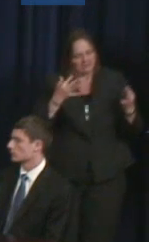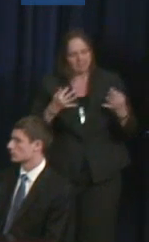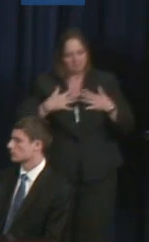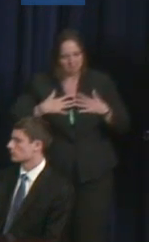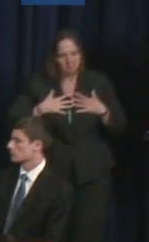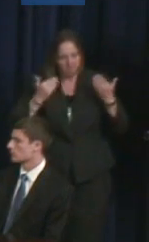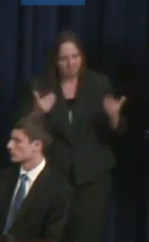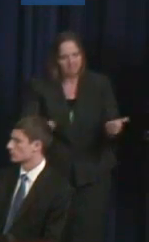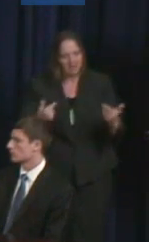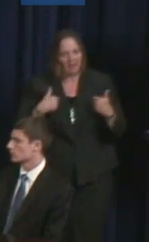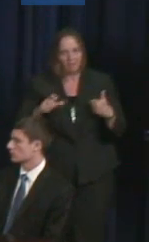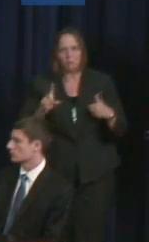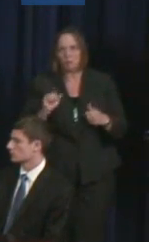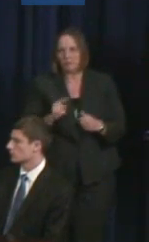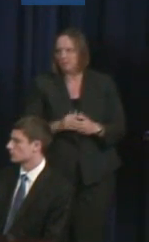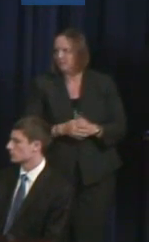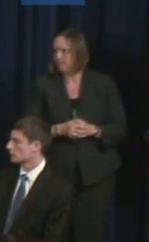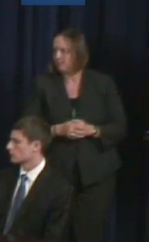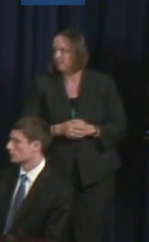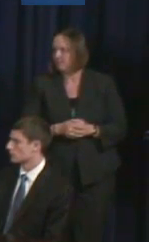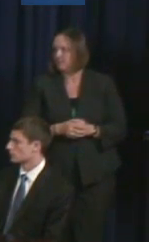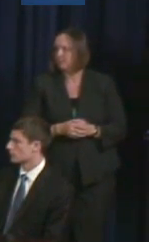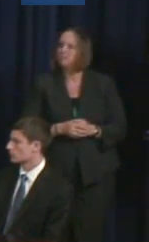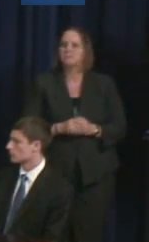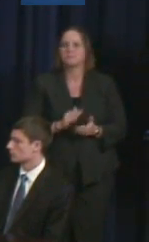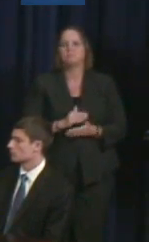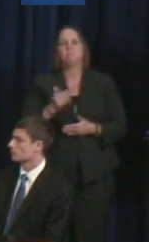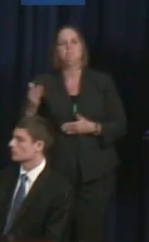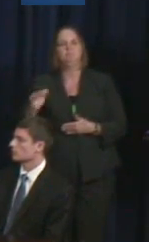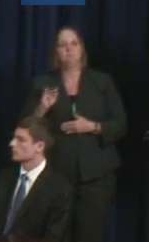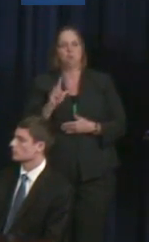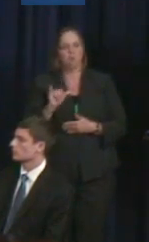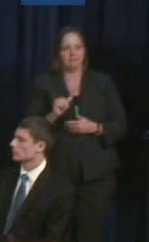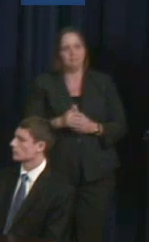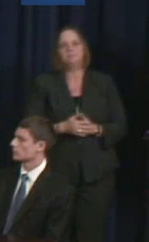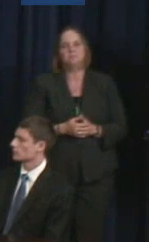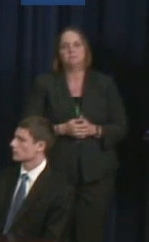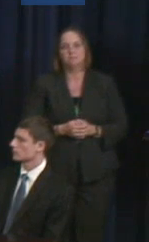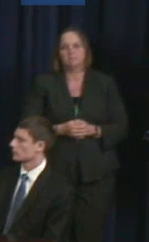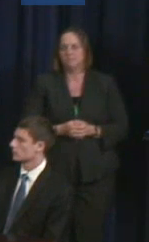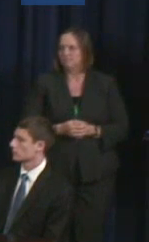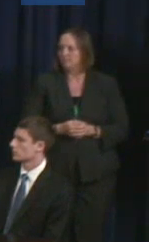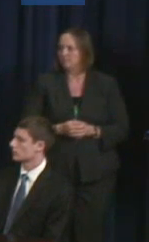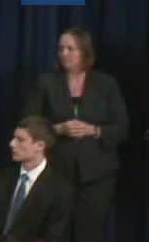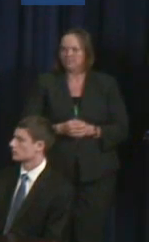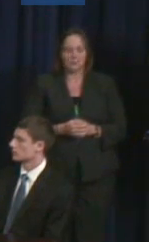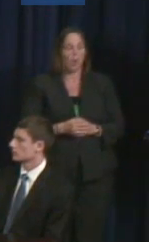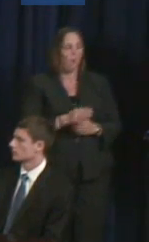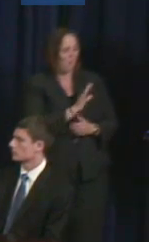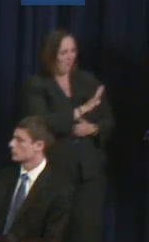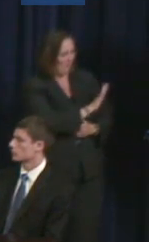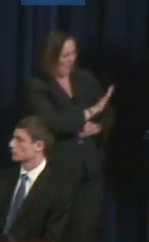Judith Heumann: And I'd also like to say that the event that you spoke at yesterday you gave a